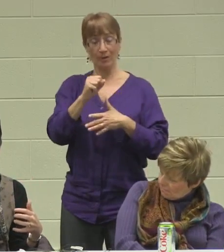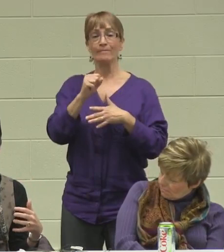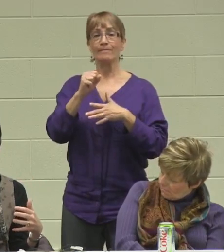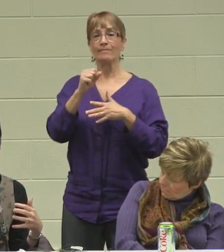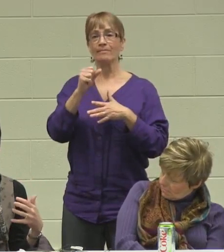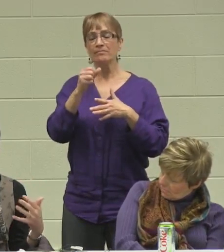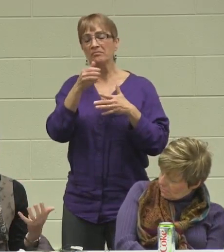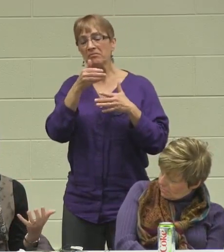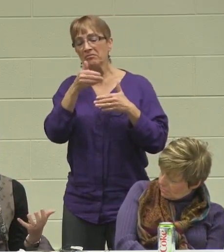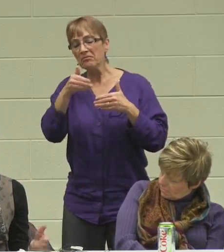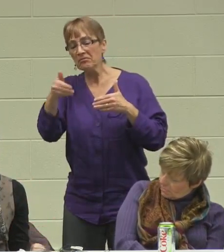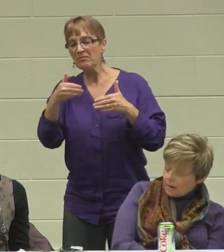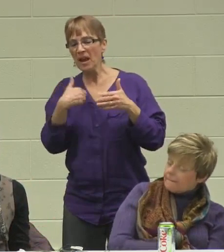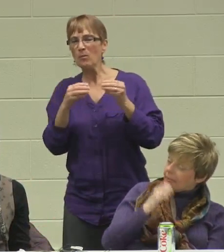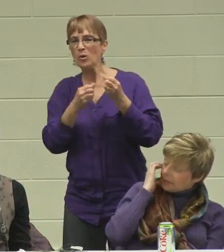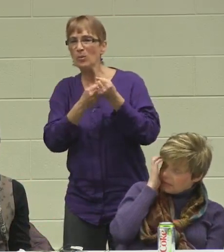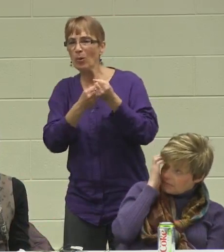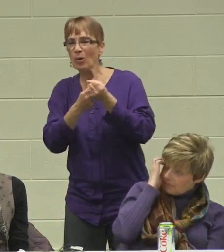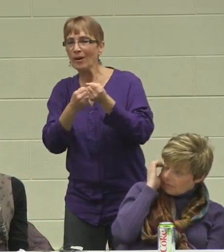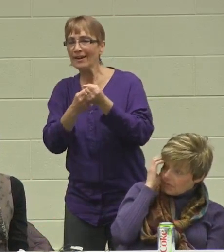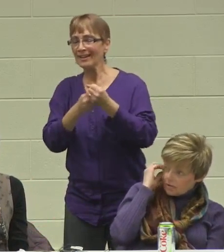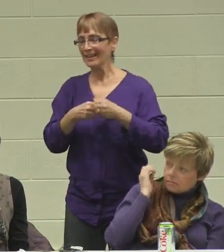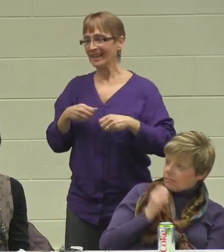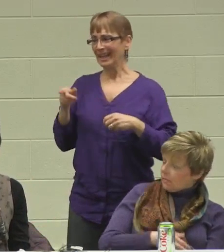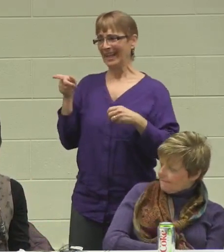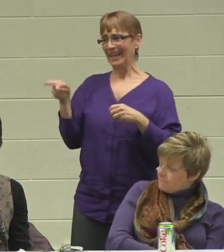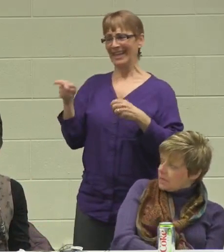and I don't know that he agreed with it at the time because every kid wants to get out of school